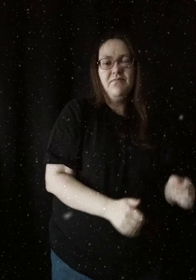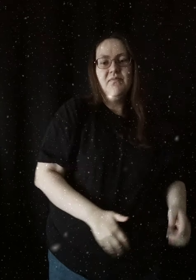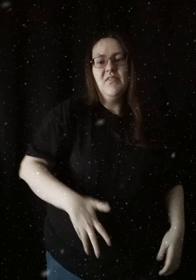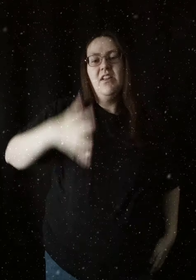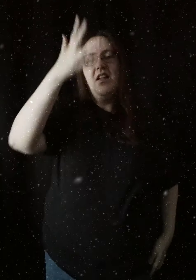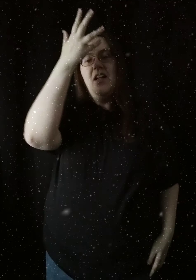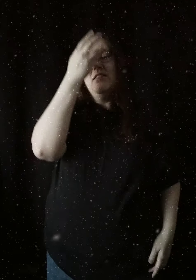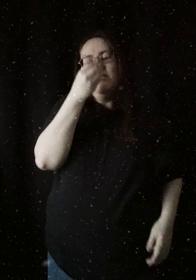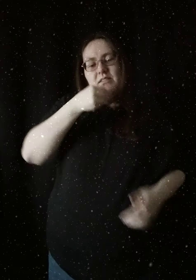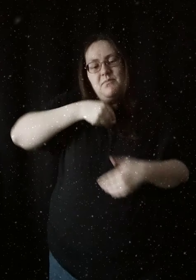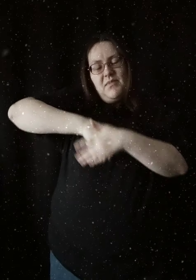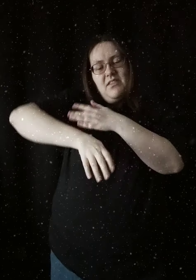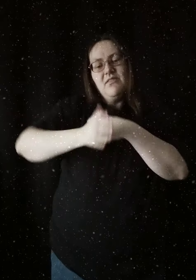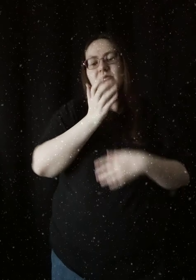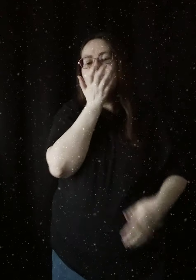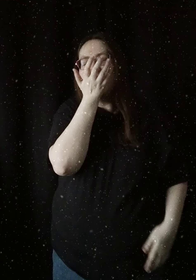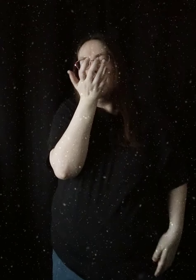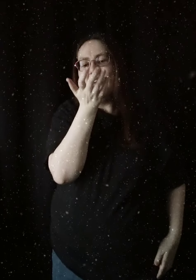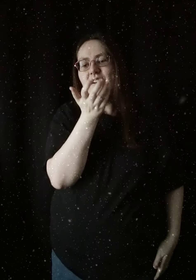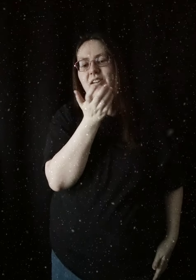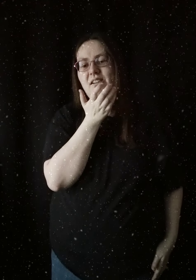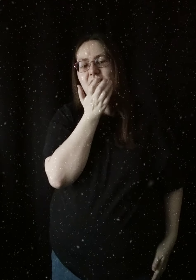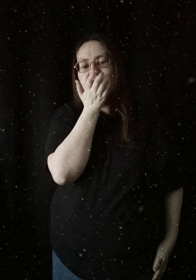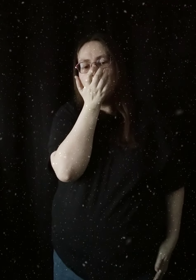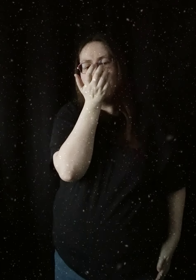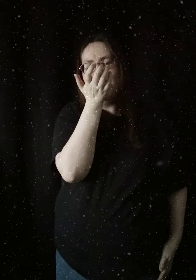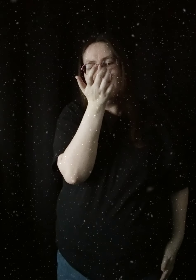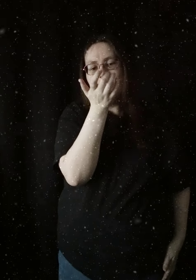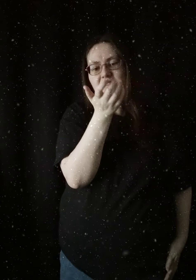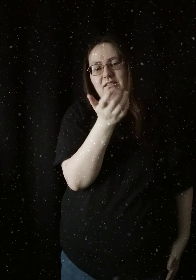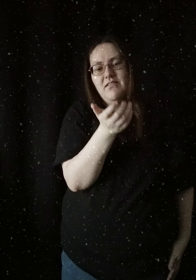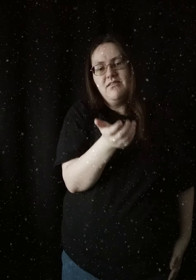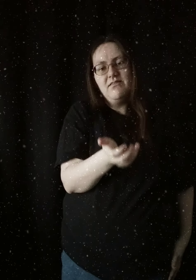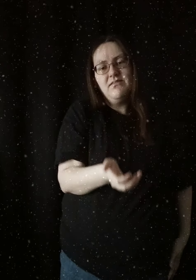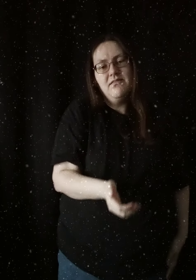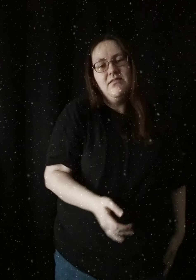Asleep in the straw